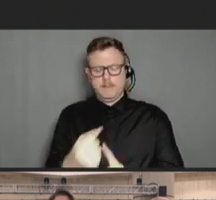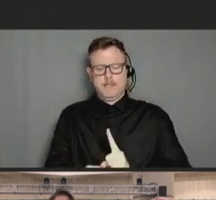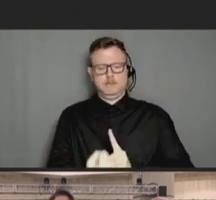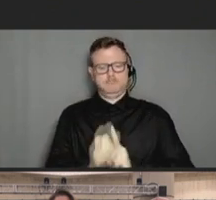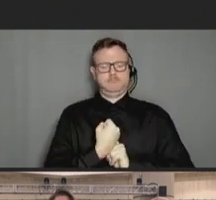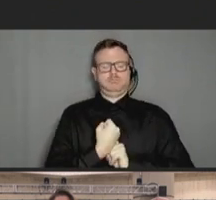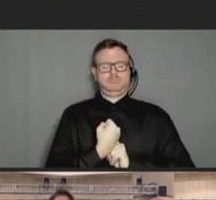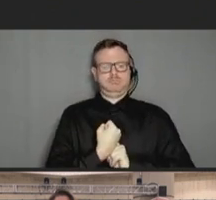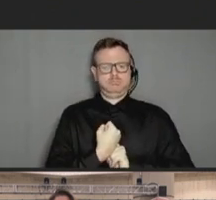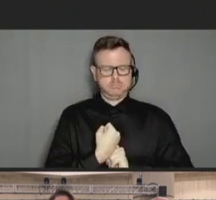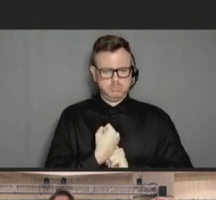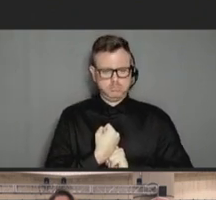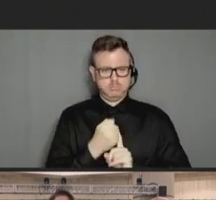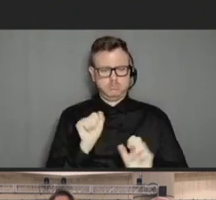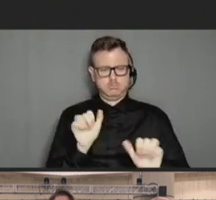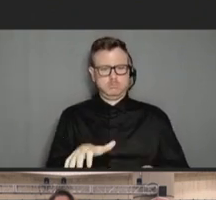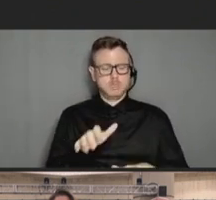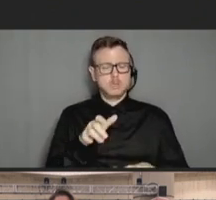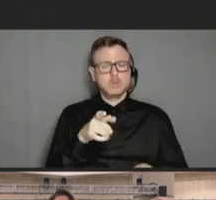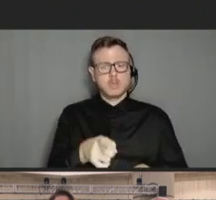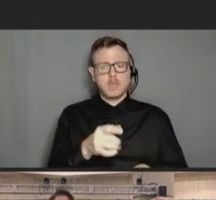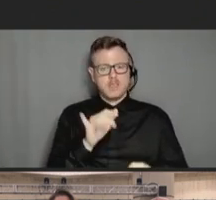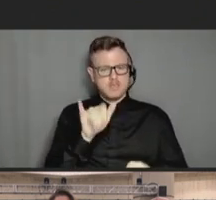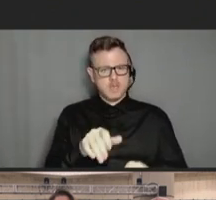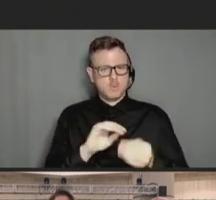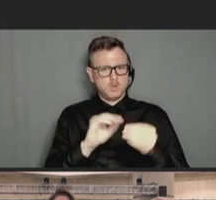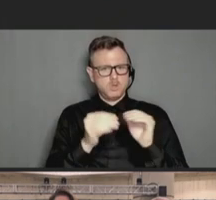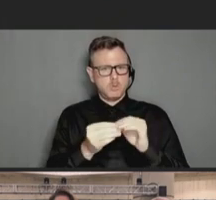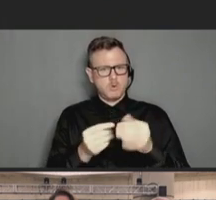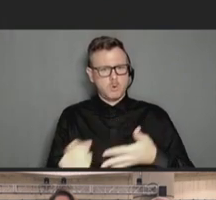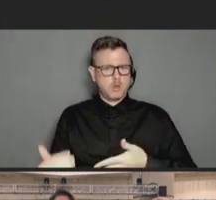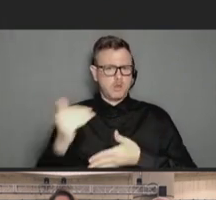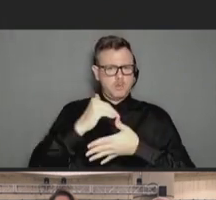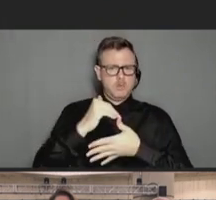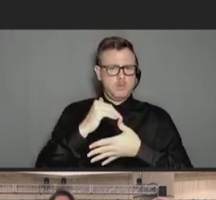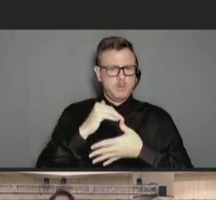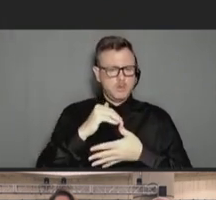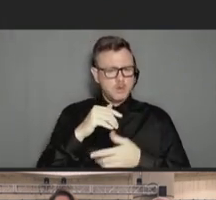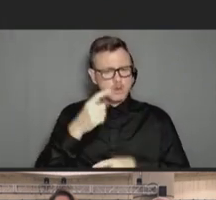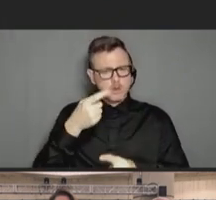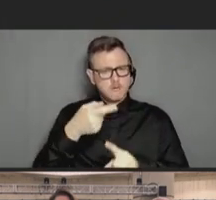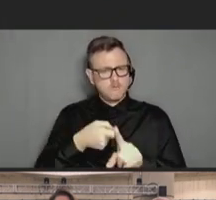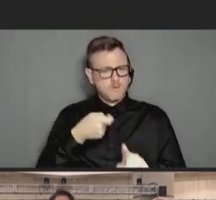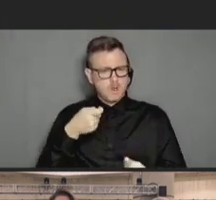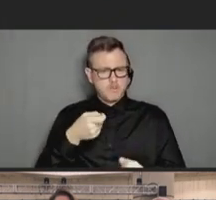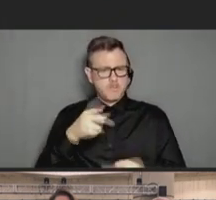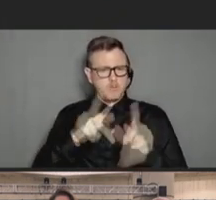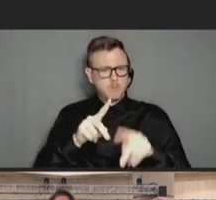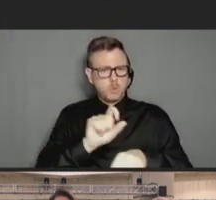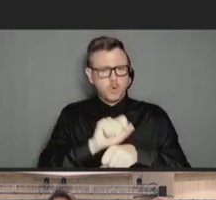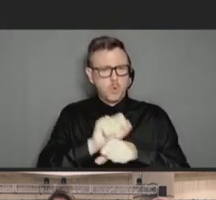that was kind of the number one asked that you saw from the frontline folks who were interacting with this.